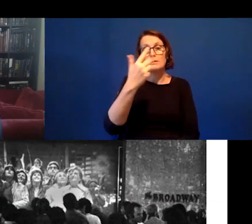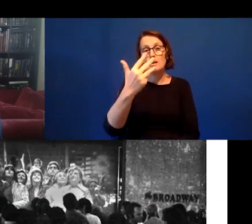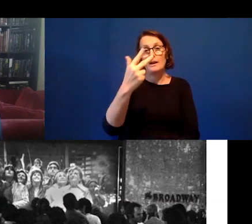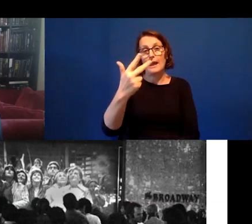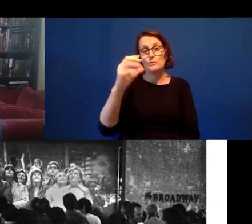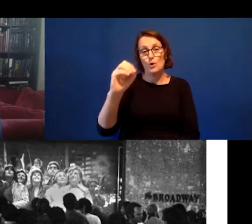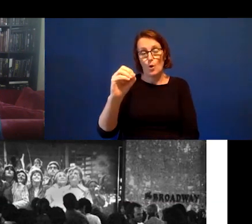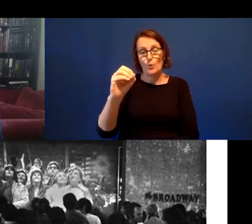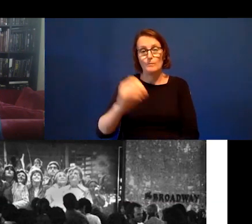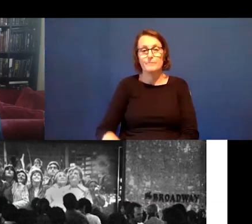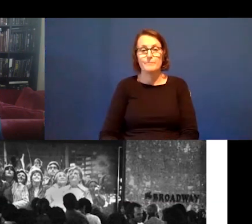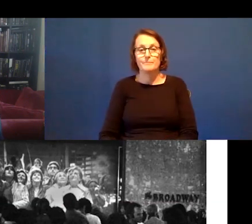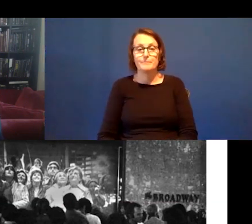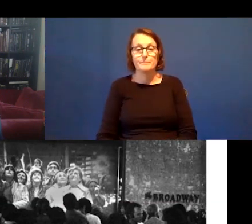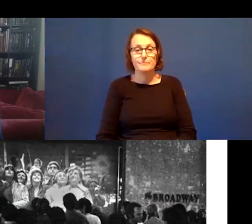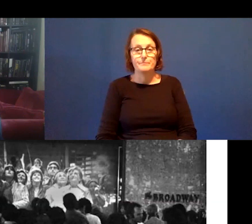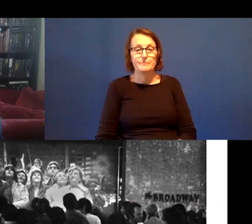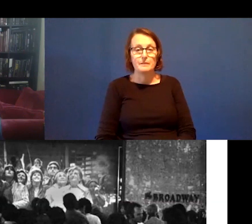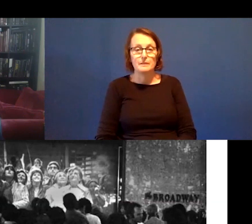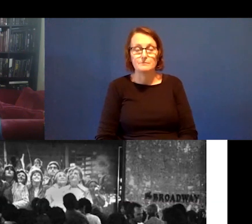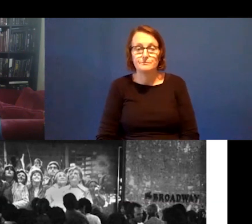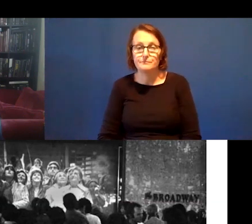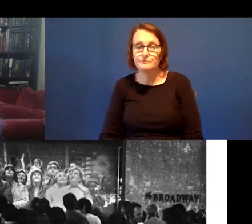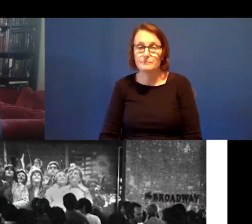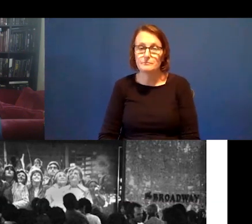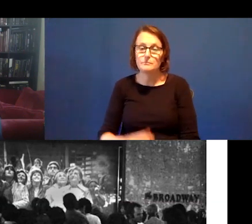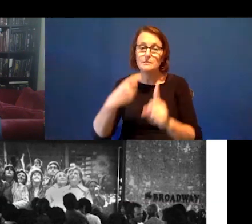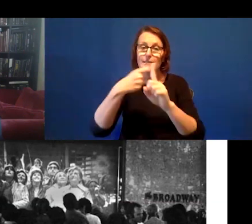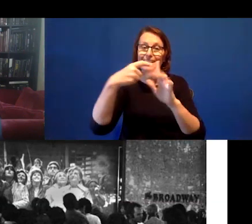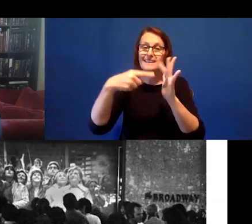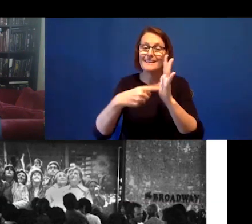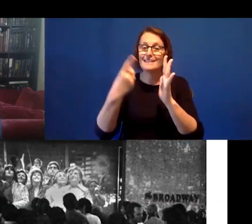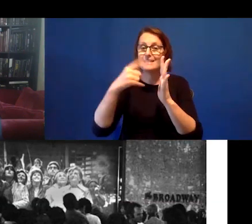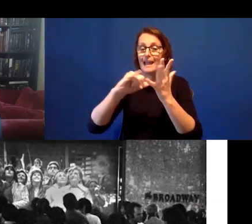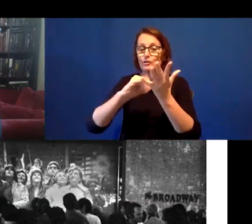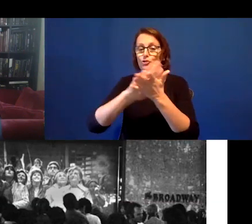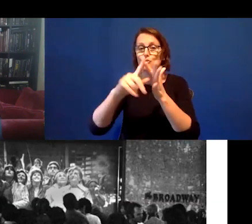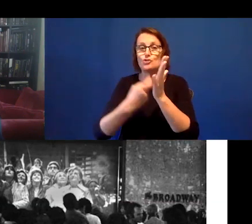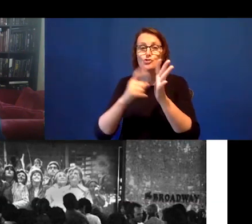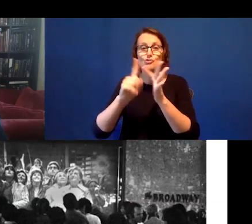Sherrie Rabinowitz.